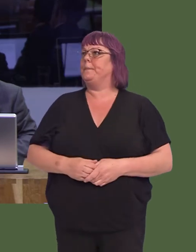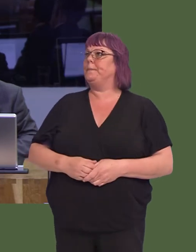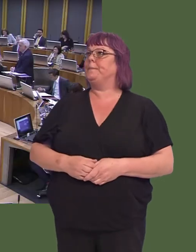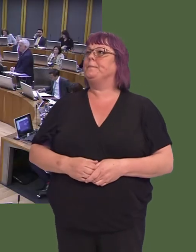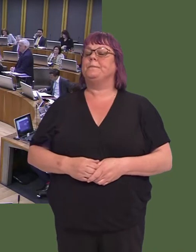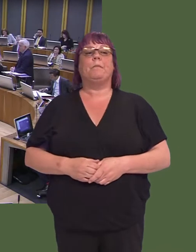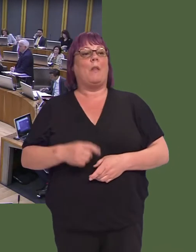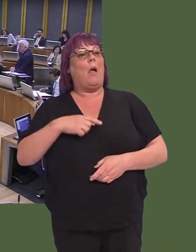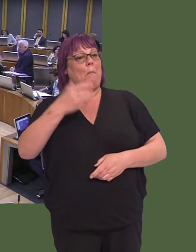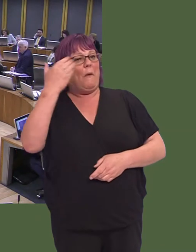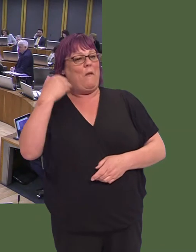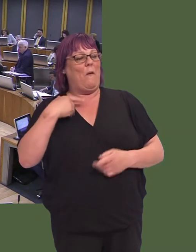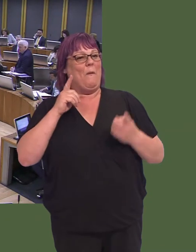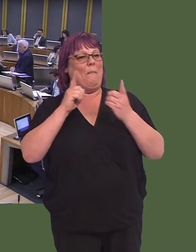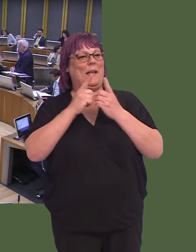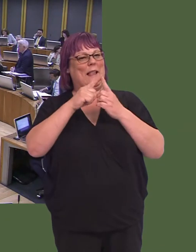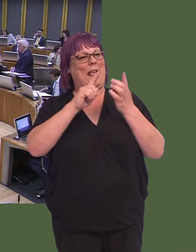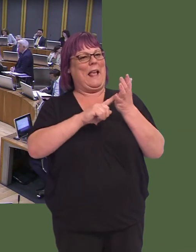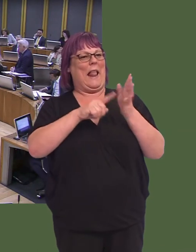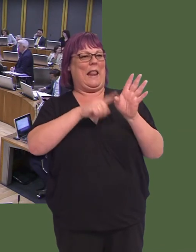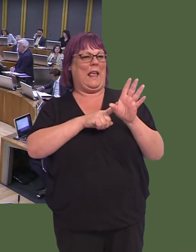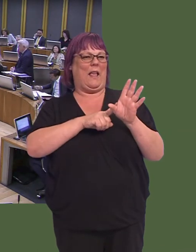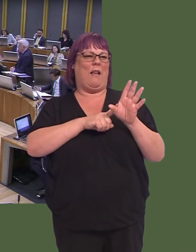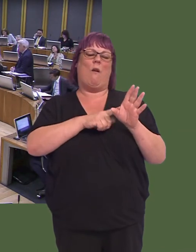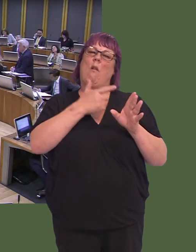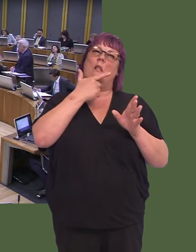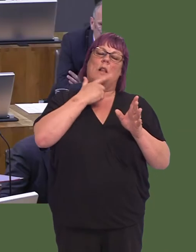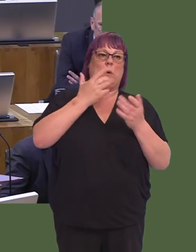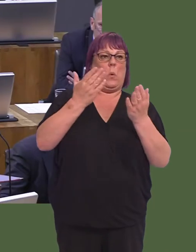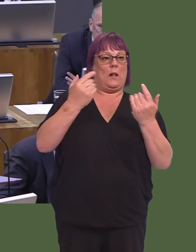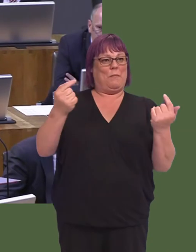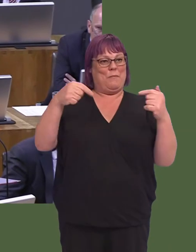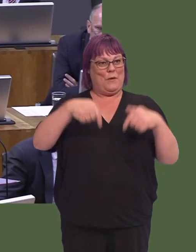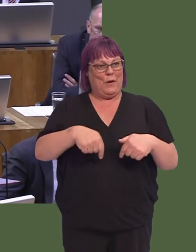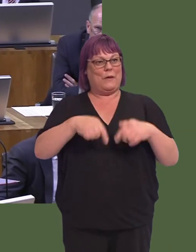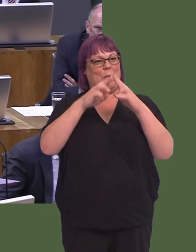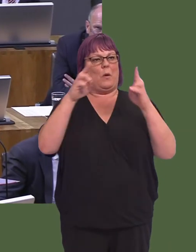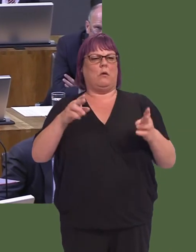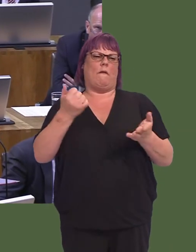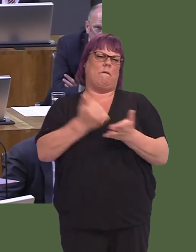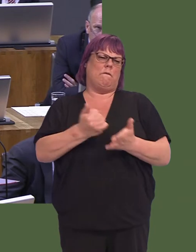Carwyn Jones AM: Firstly, I've had the pleasure of meeting Elly before, and it's wonderful to welcome her back to this building.